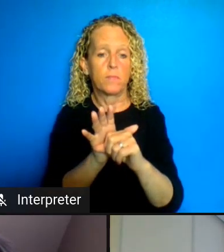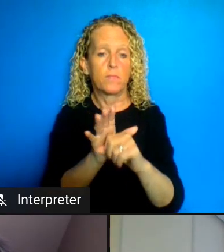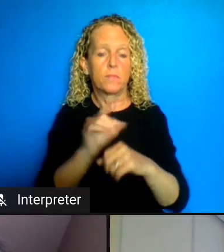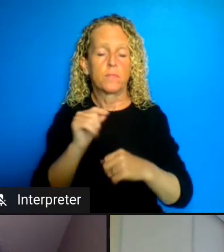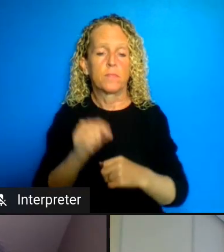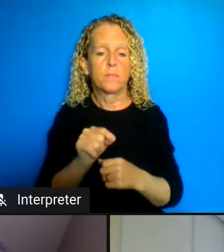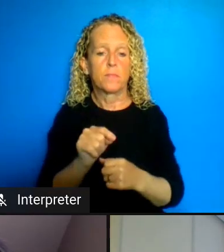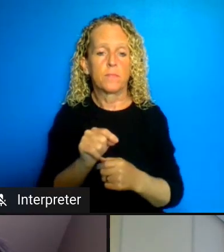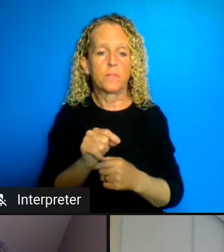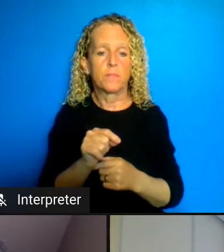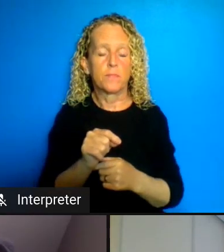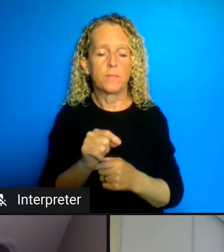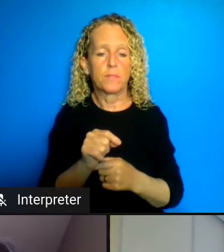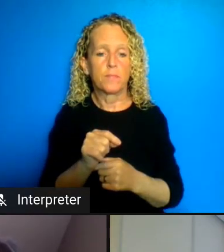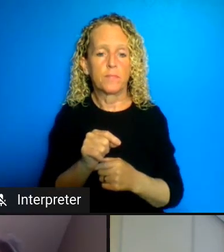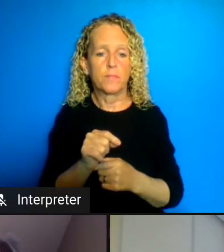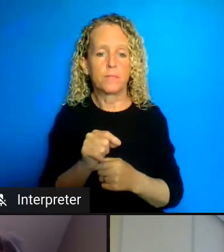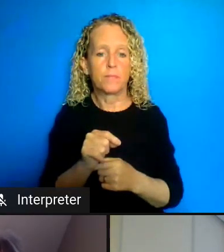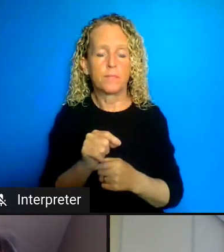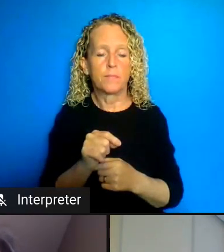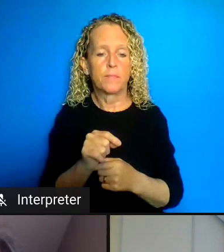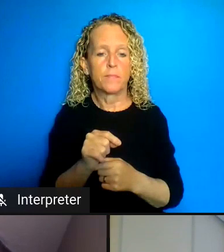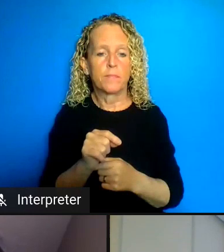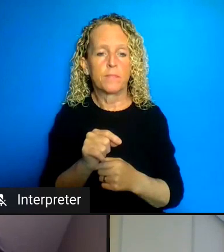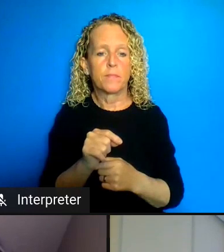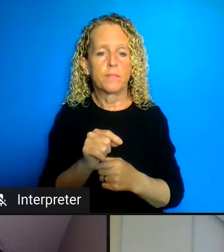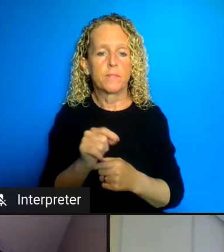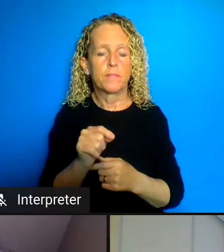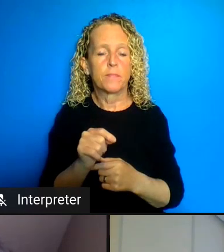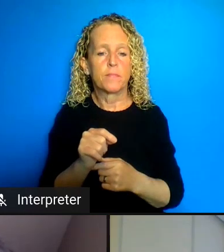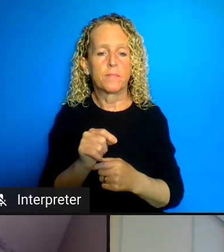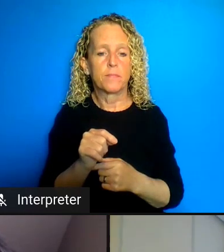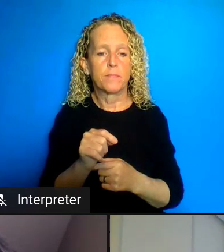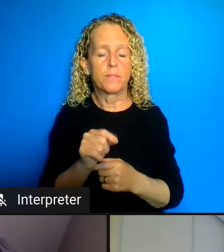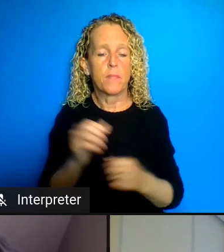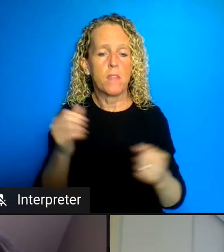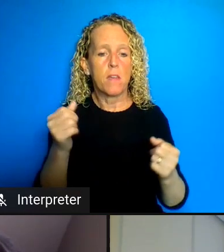been done or at the far edge of all the work that's been done around solitary